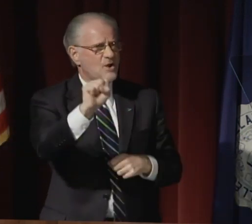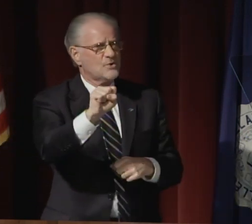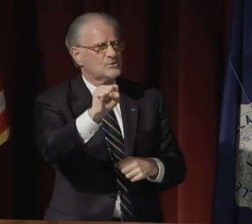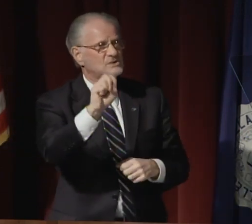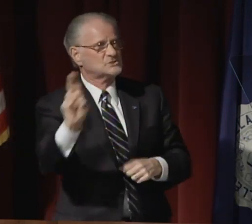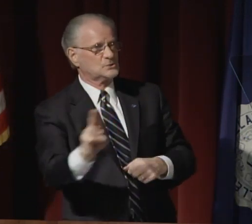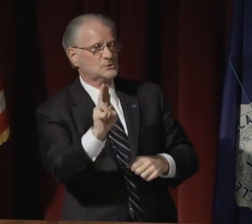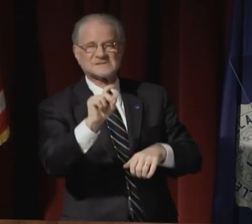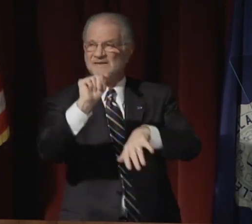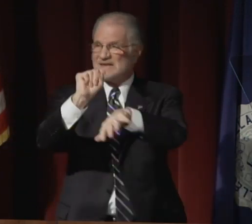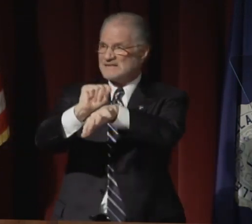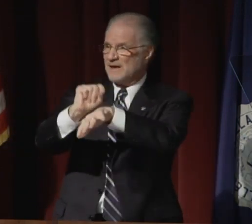Our building blocks are not as glamorous